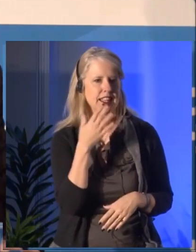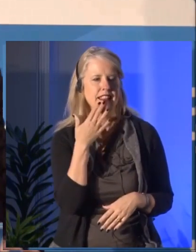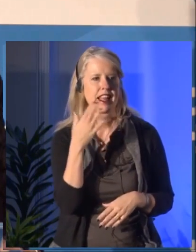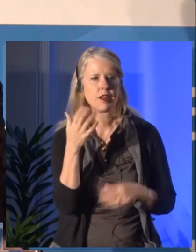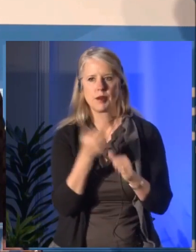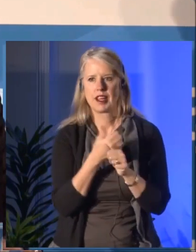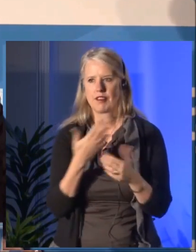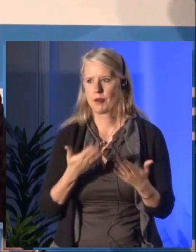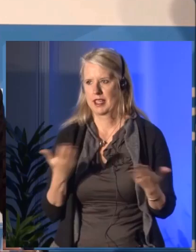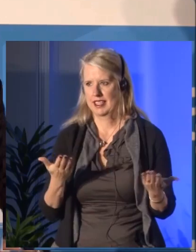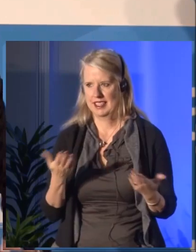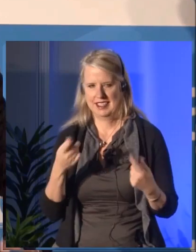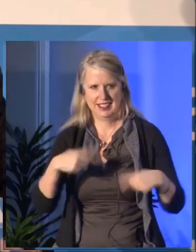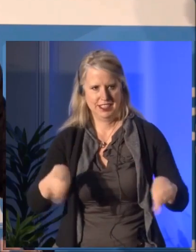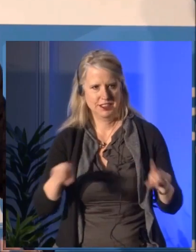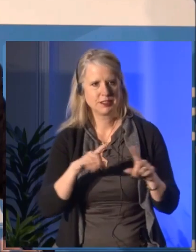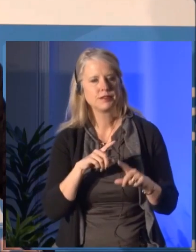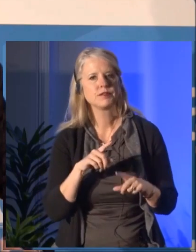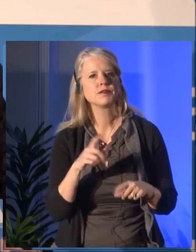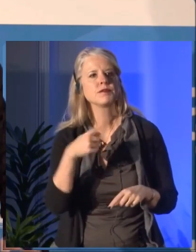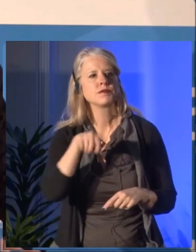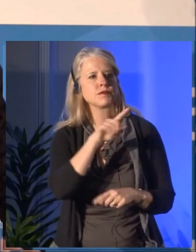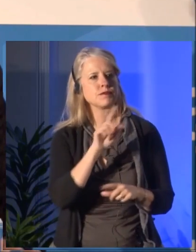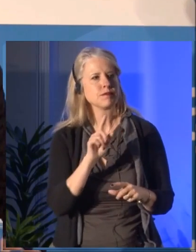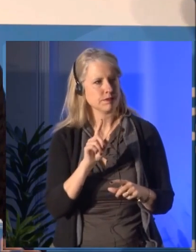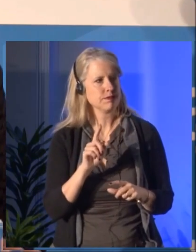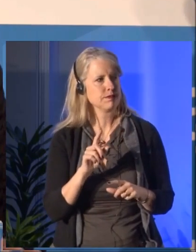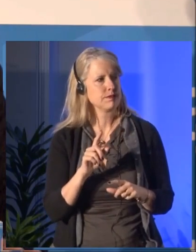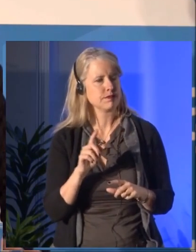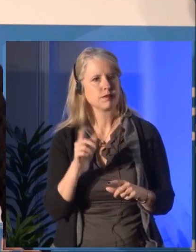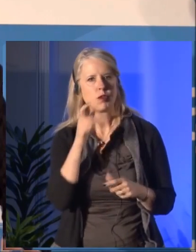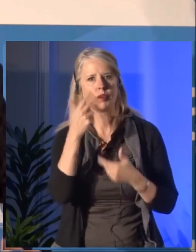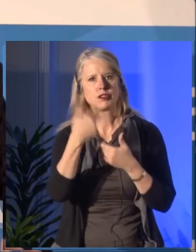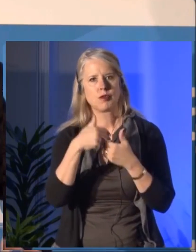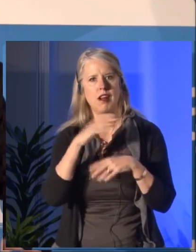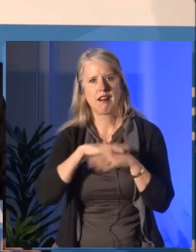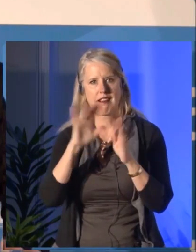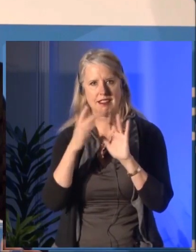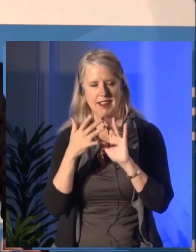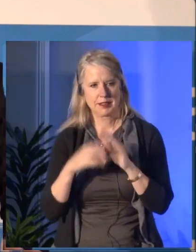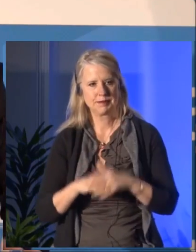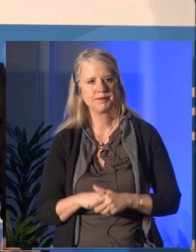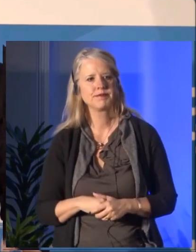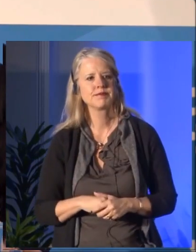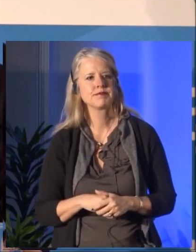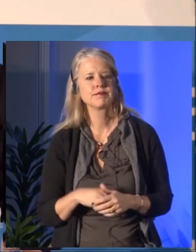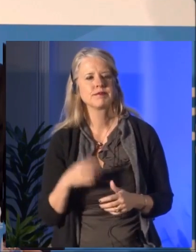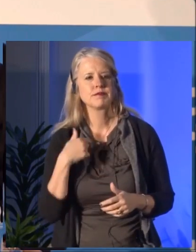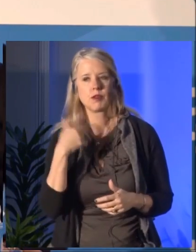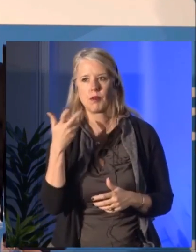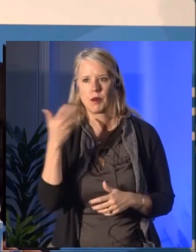to place in the Council to bring the arts to the lives of Canadians.